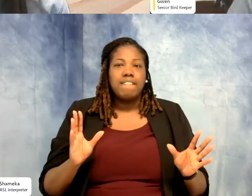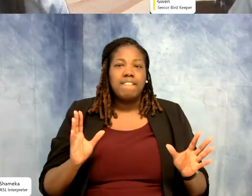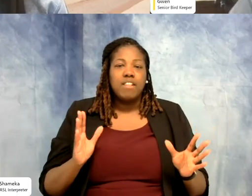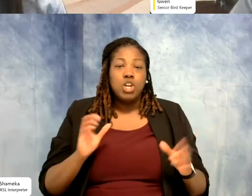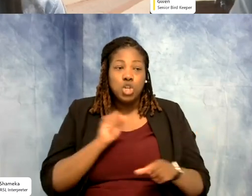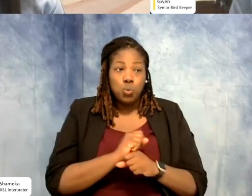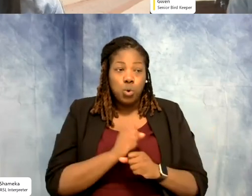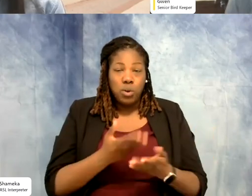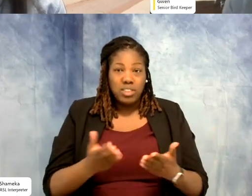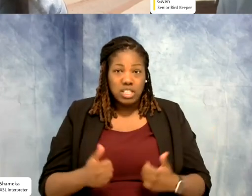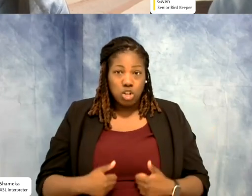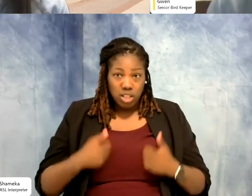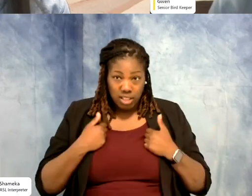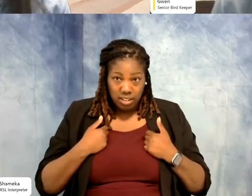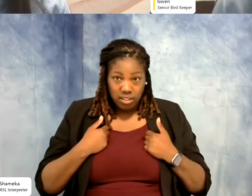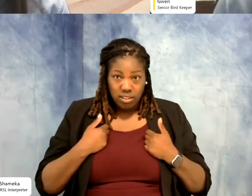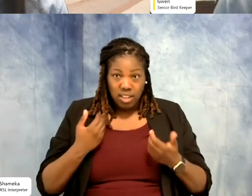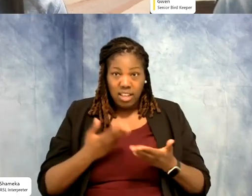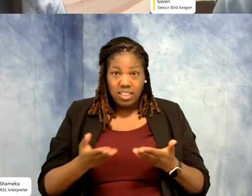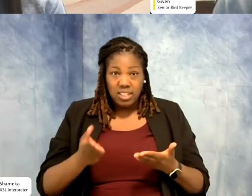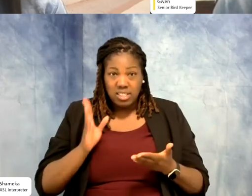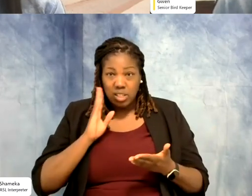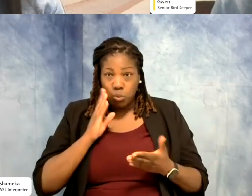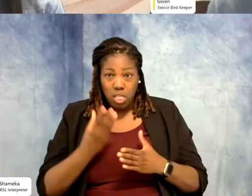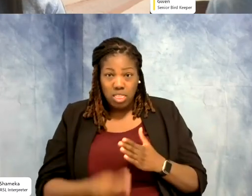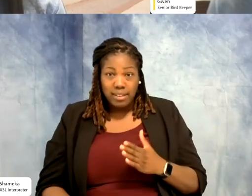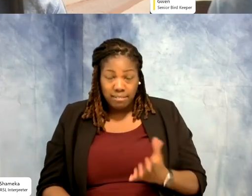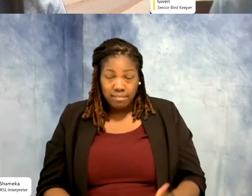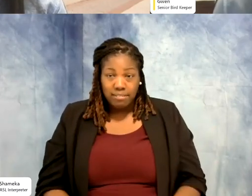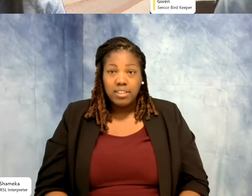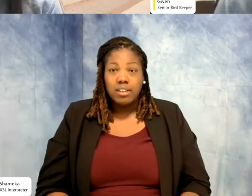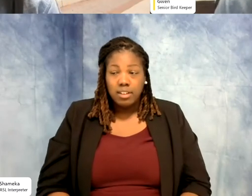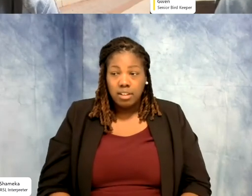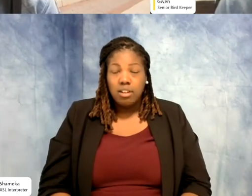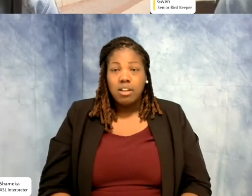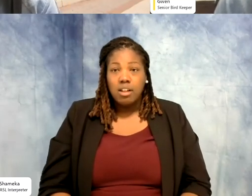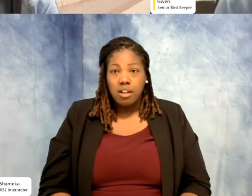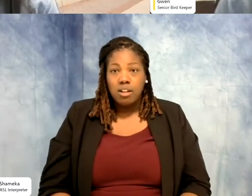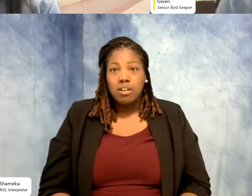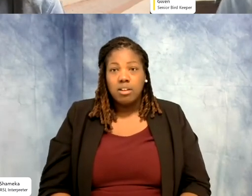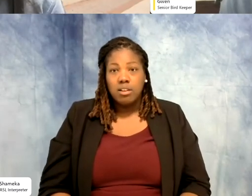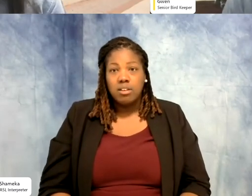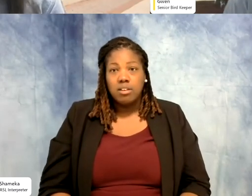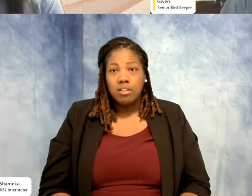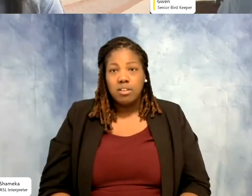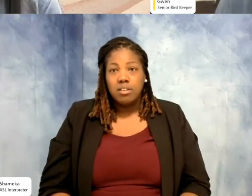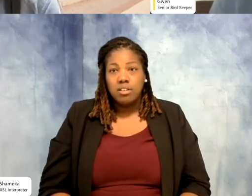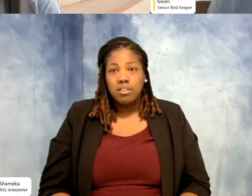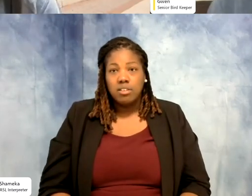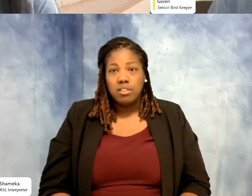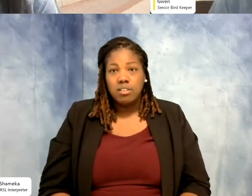There will be things that leave you. You pretty much are told, not told, you kind of don't